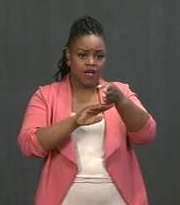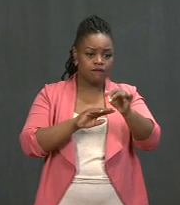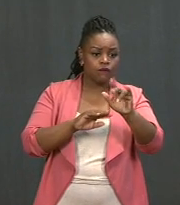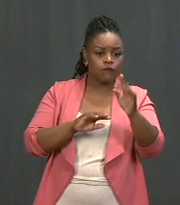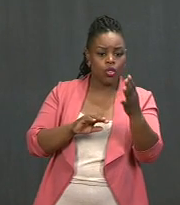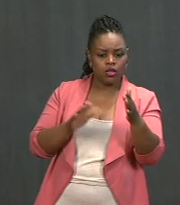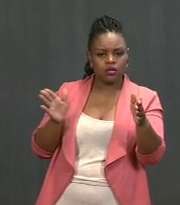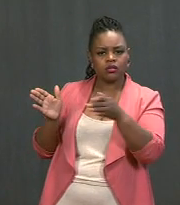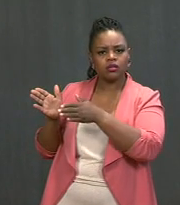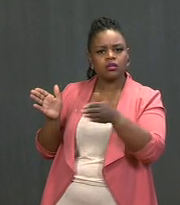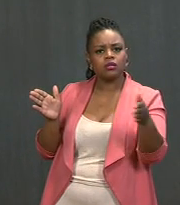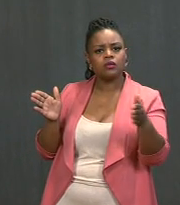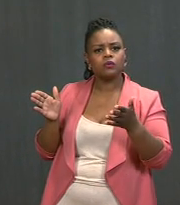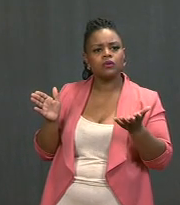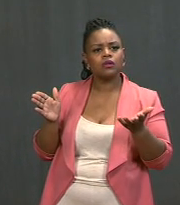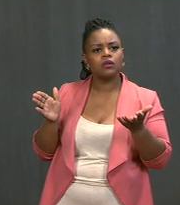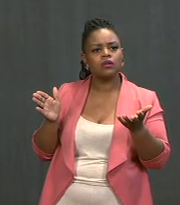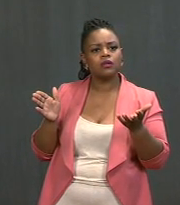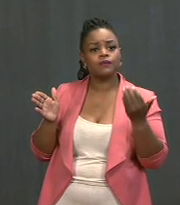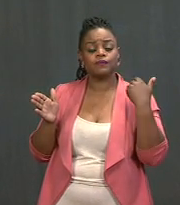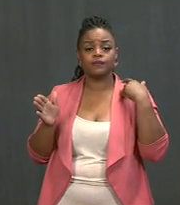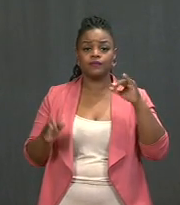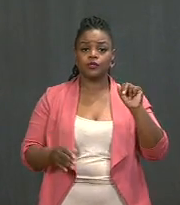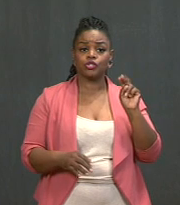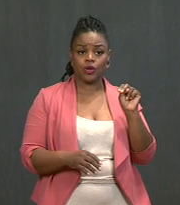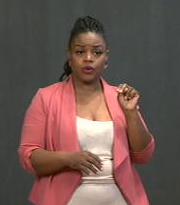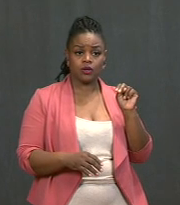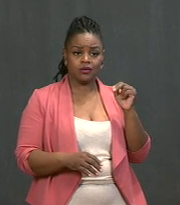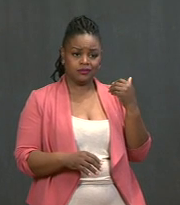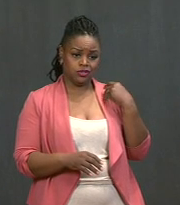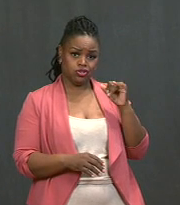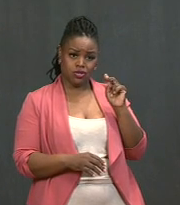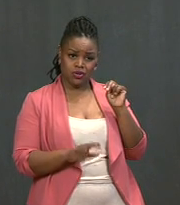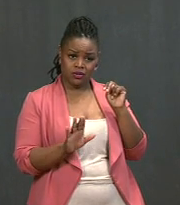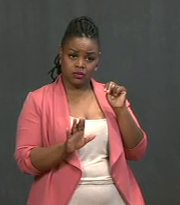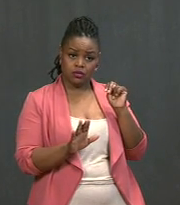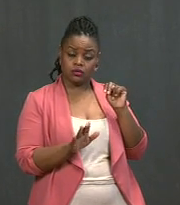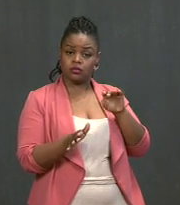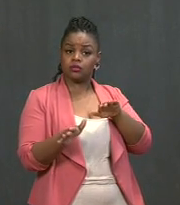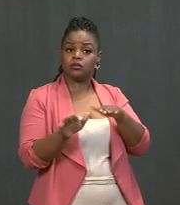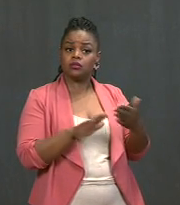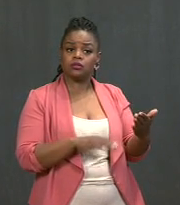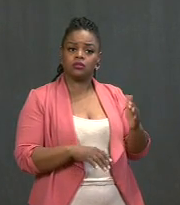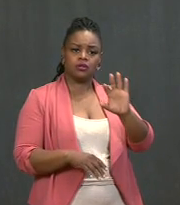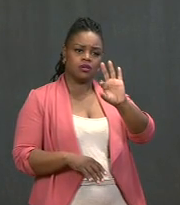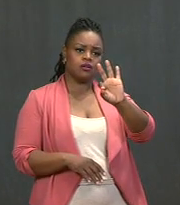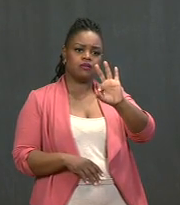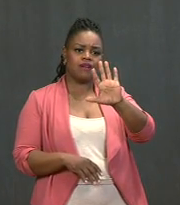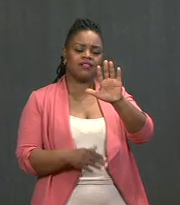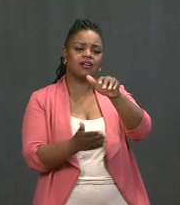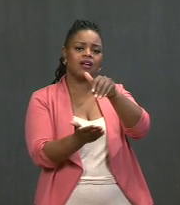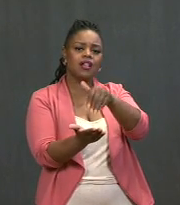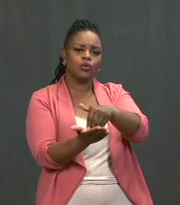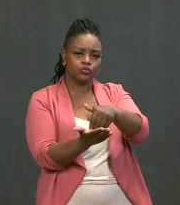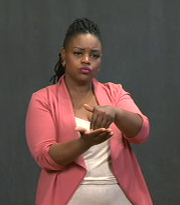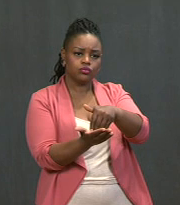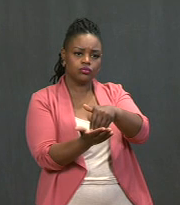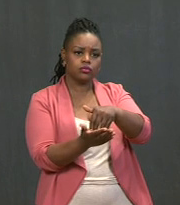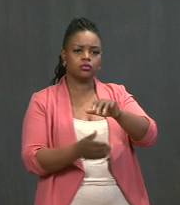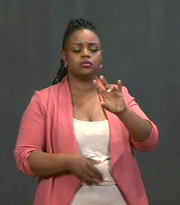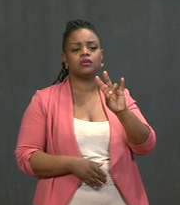In January -- just the month of January -- we lost 95,747 --